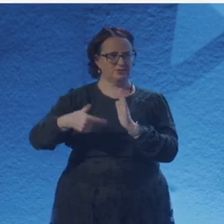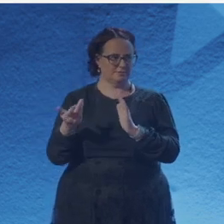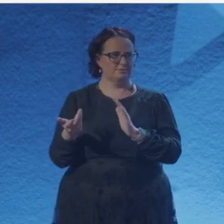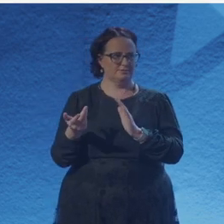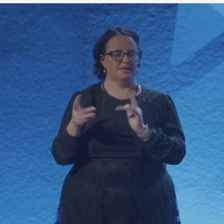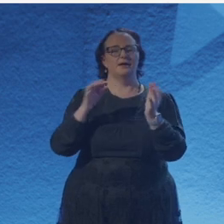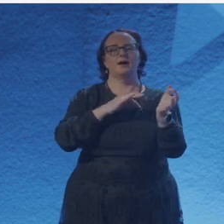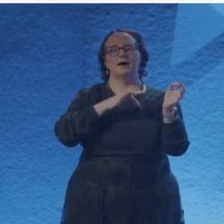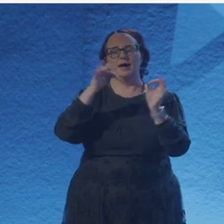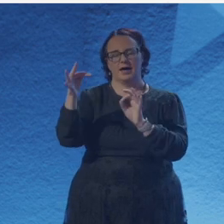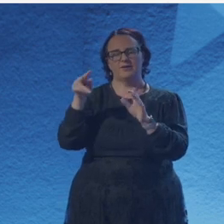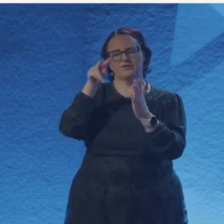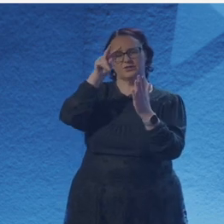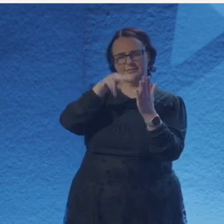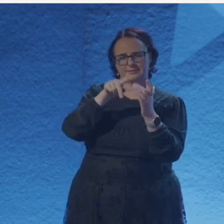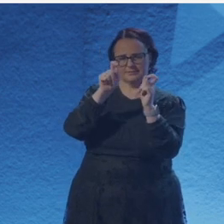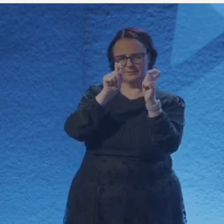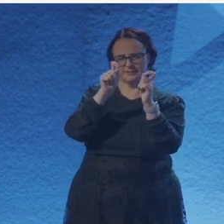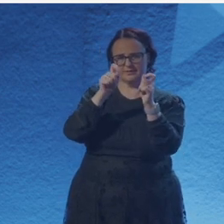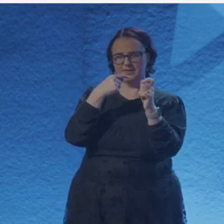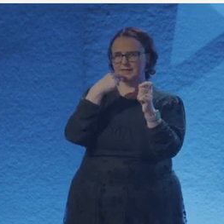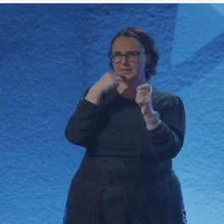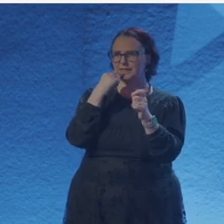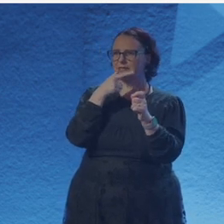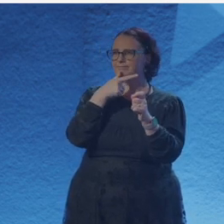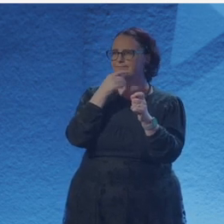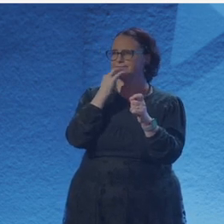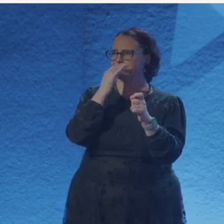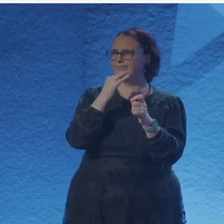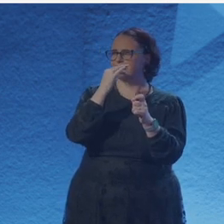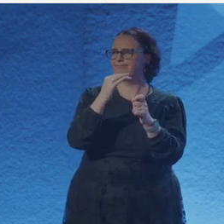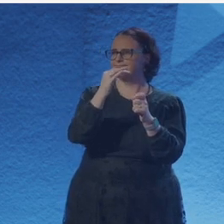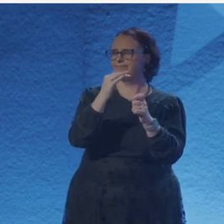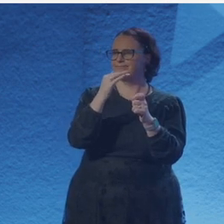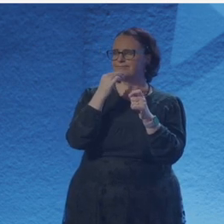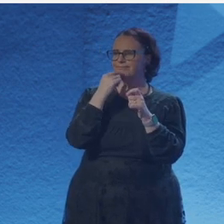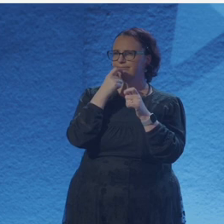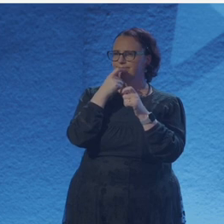We really need to be in the zone like sometimes even for science as well, Like sometimes you need to be in the zone to do the science.